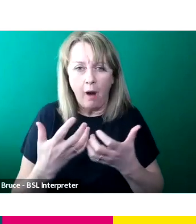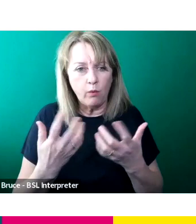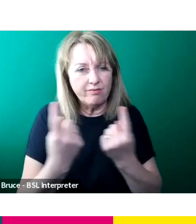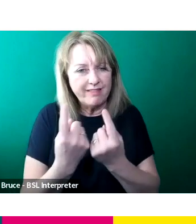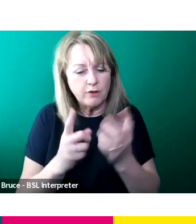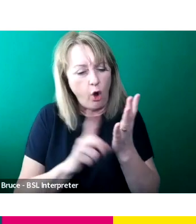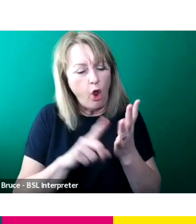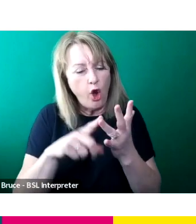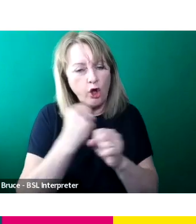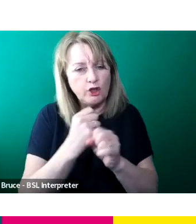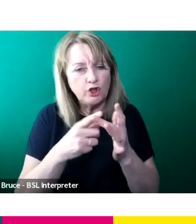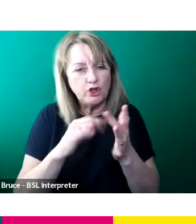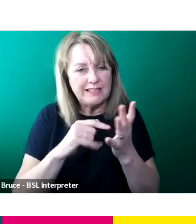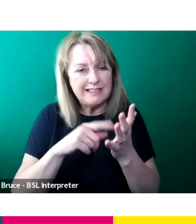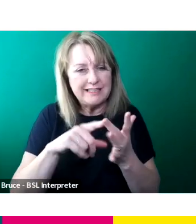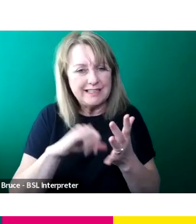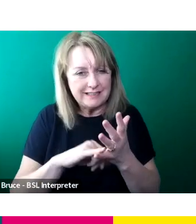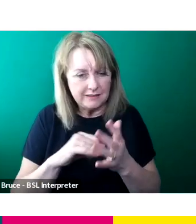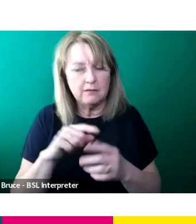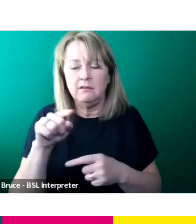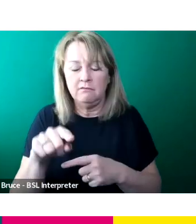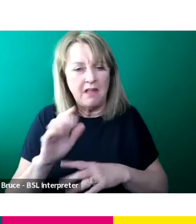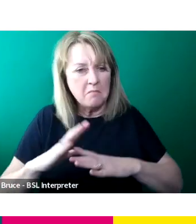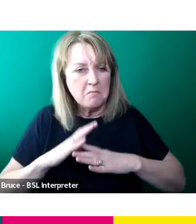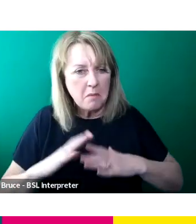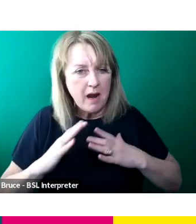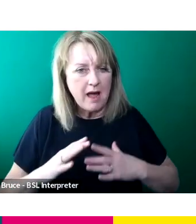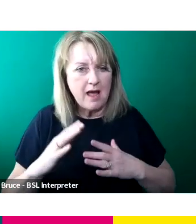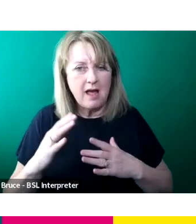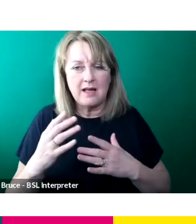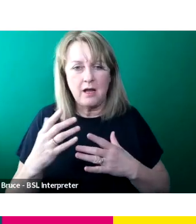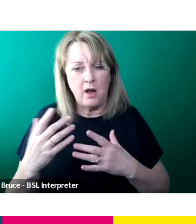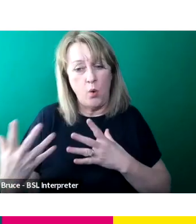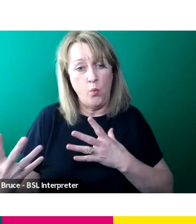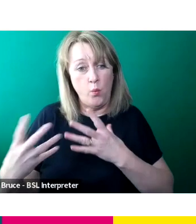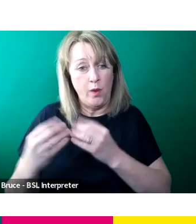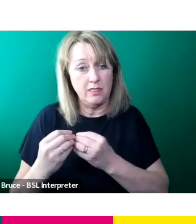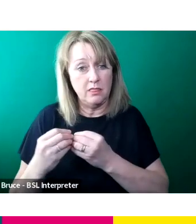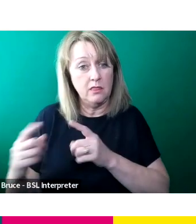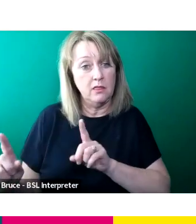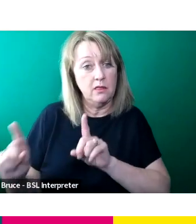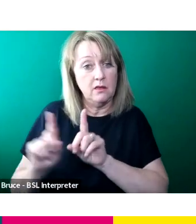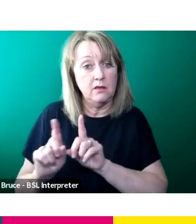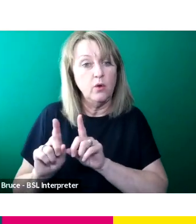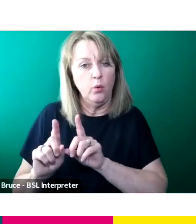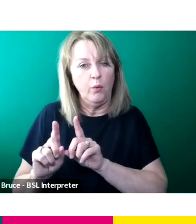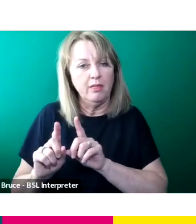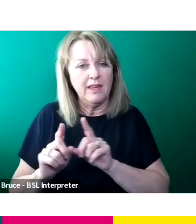They prepare and they work side by side and work very closely with editorial.